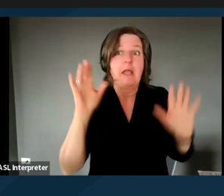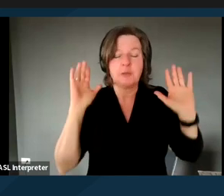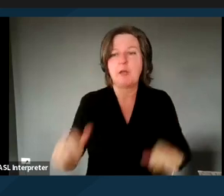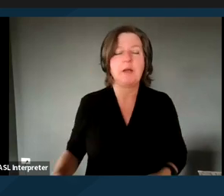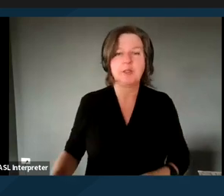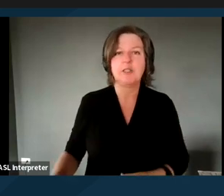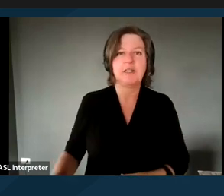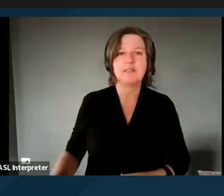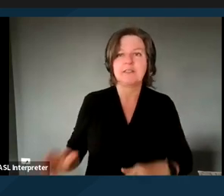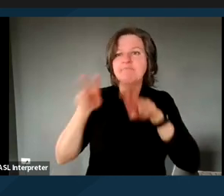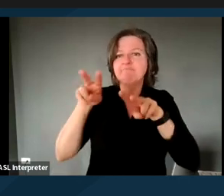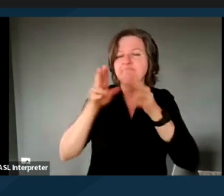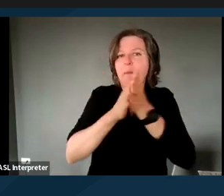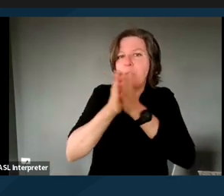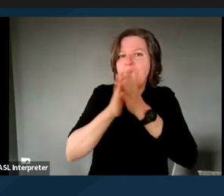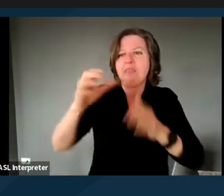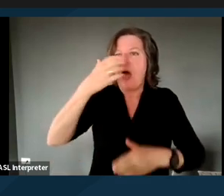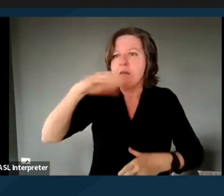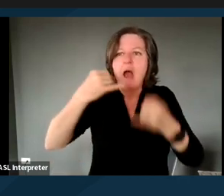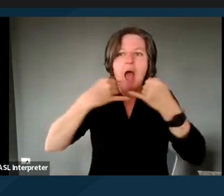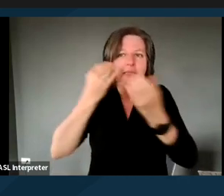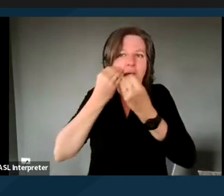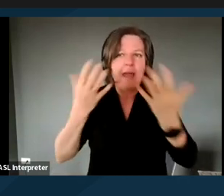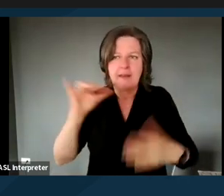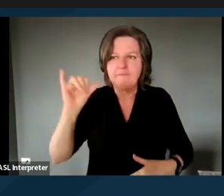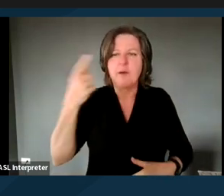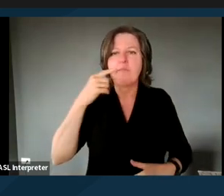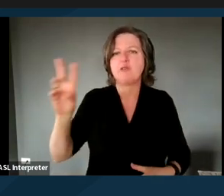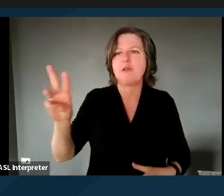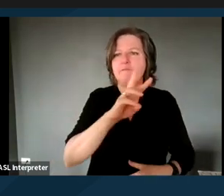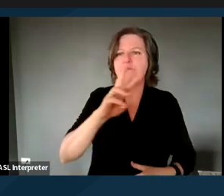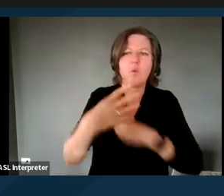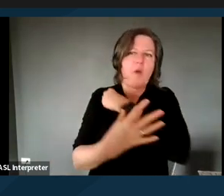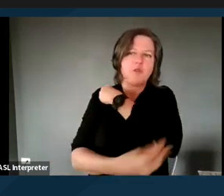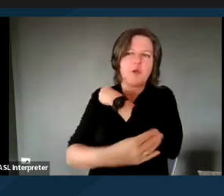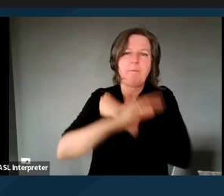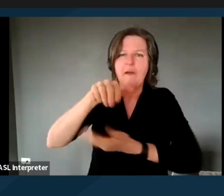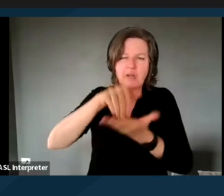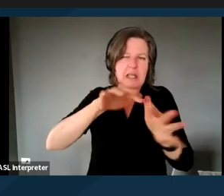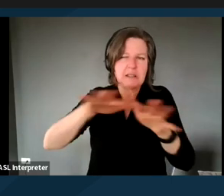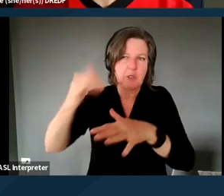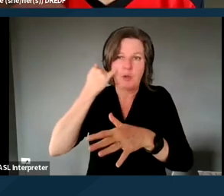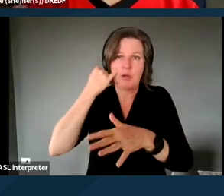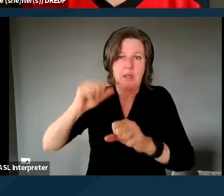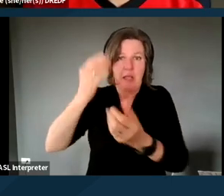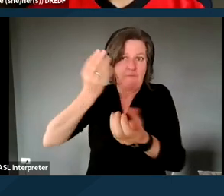Looking forward to that hotline information too for Western Poverty Center, et cetera, if you can provide that. Oh, yes. VALERIE: Thank you very much.